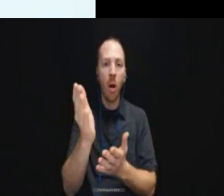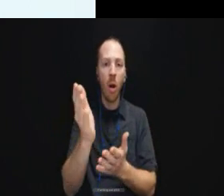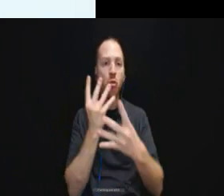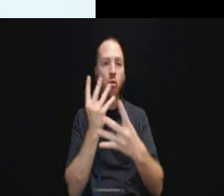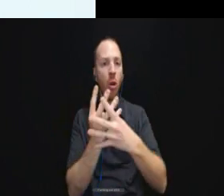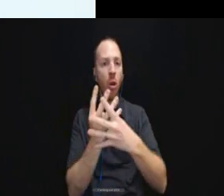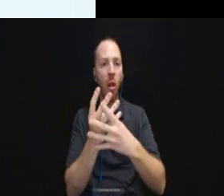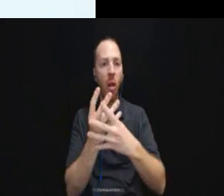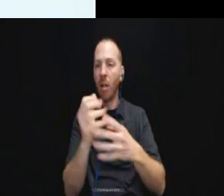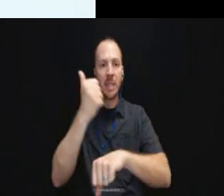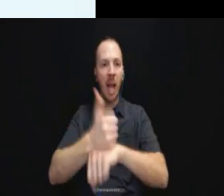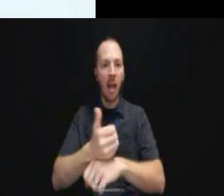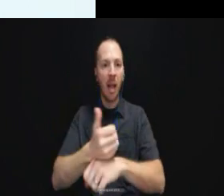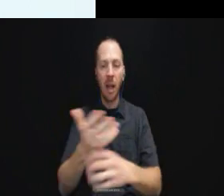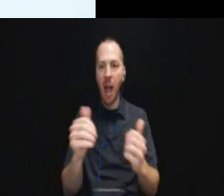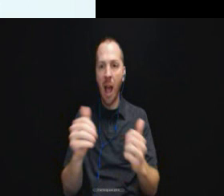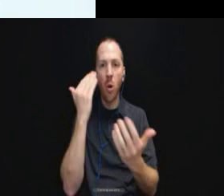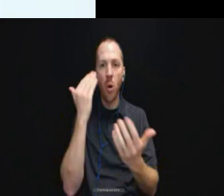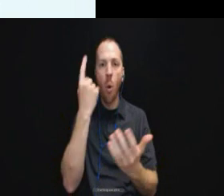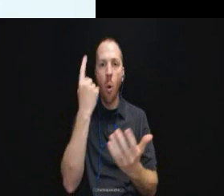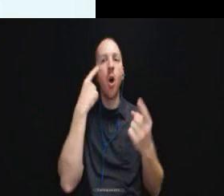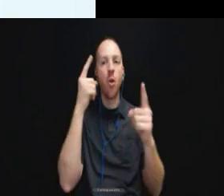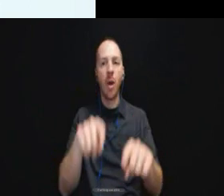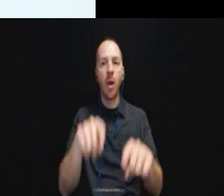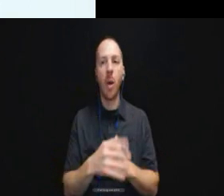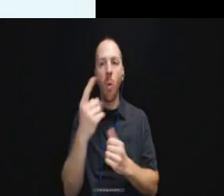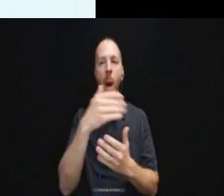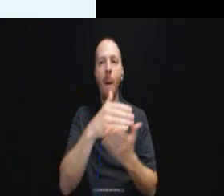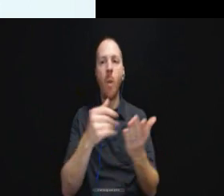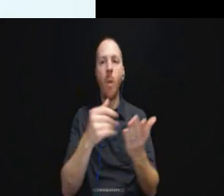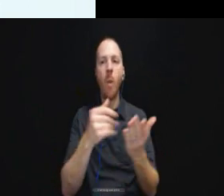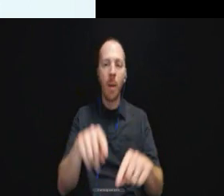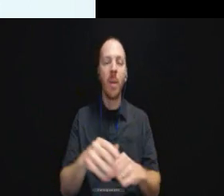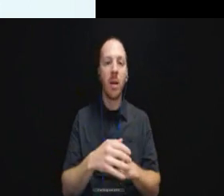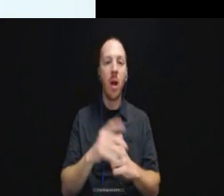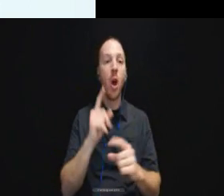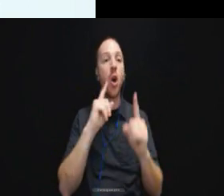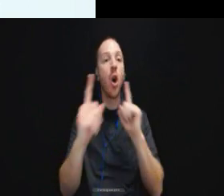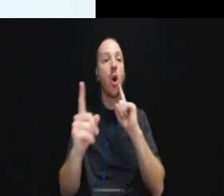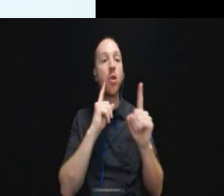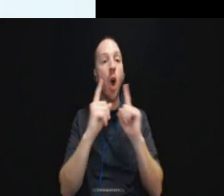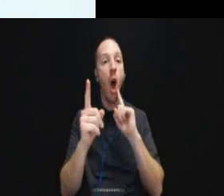And so one agreement is one part of this agreement is that talking watches are going to be given